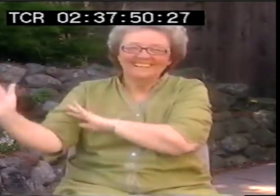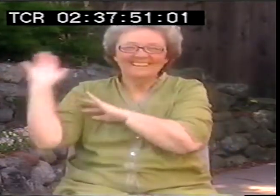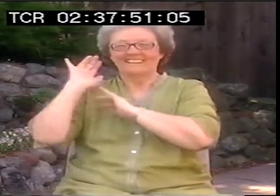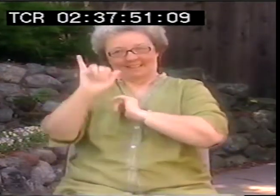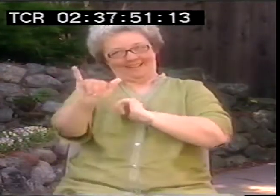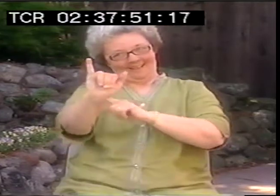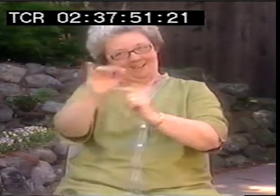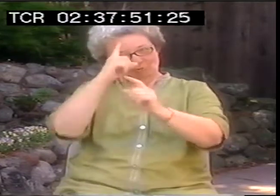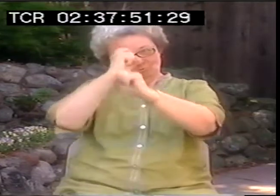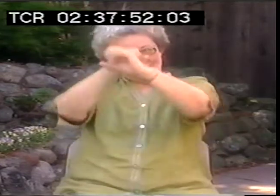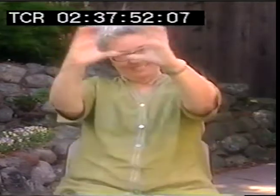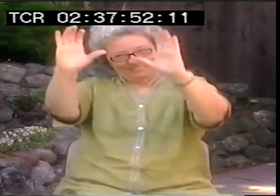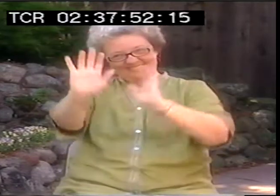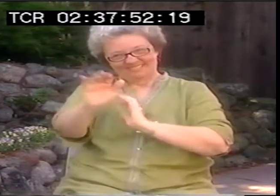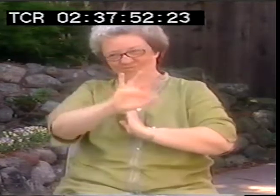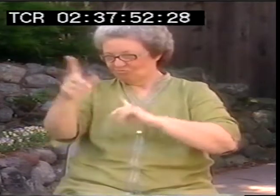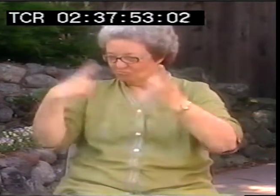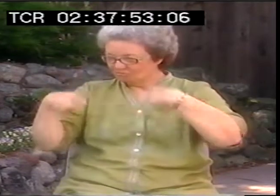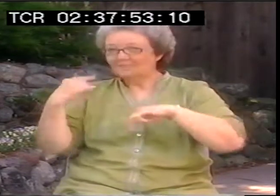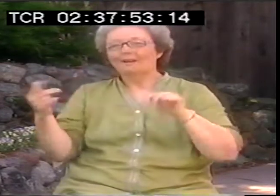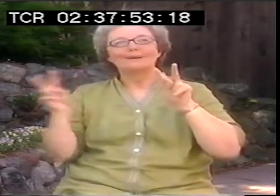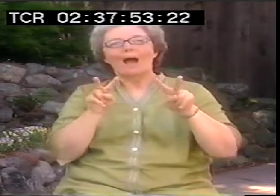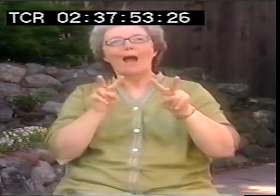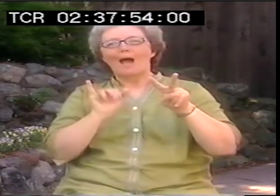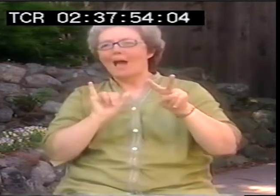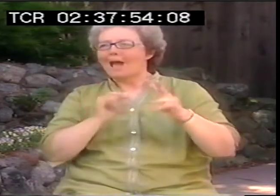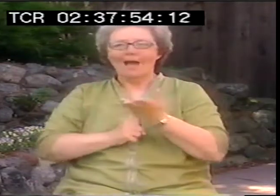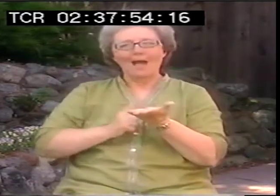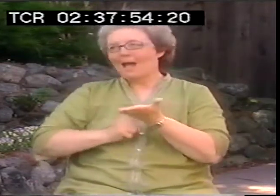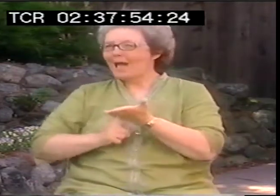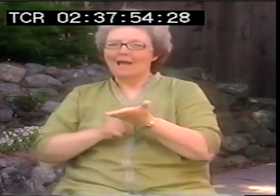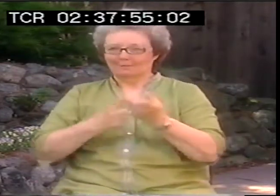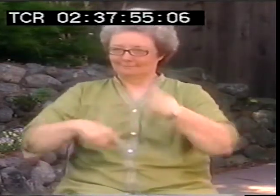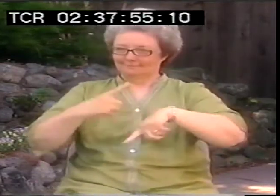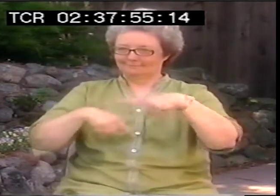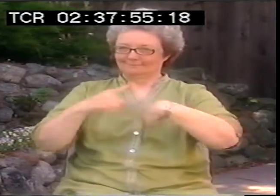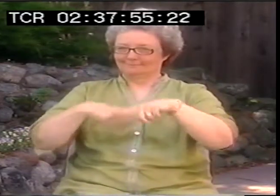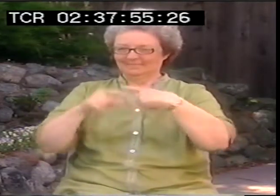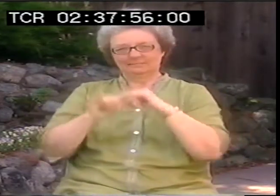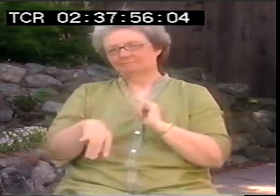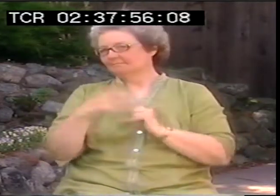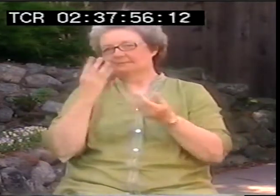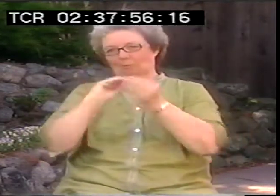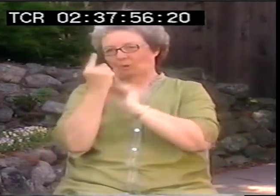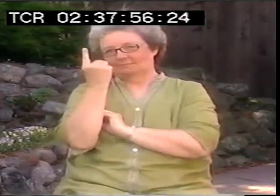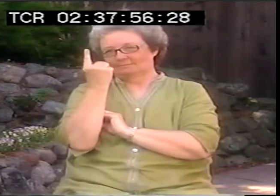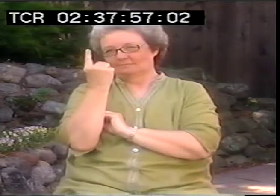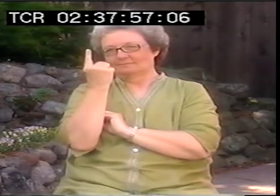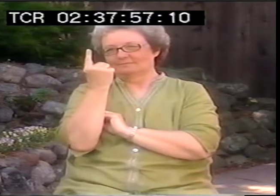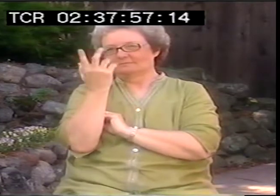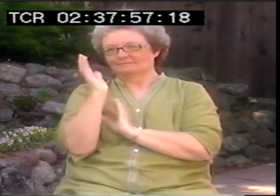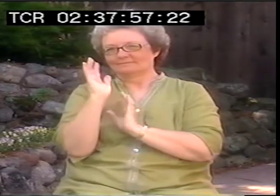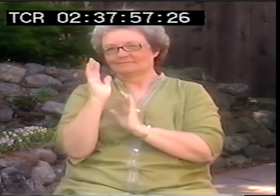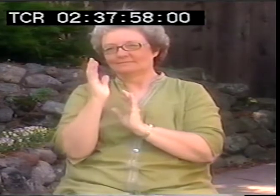That's the vision, that signing, you know, is what has to happen. People have to learn sign. They learn sign first.